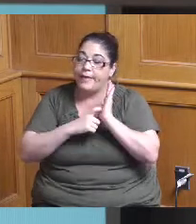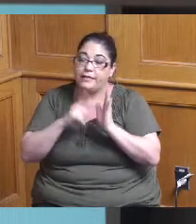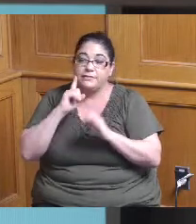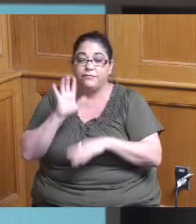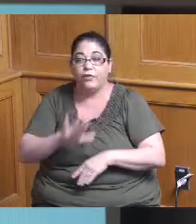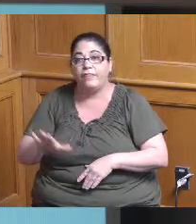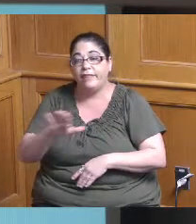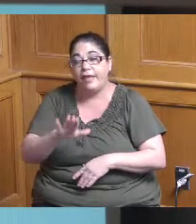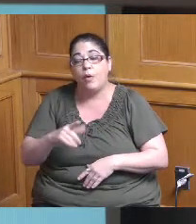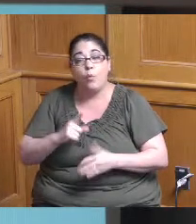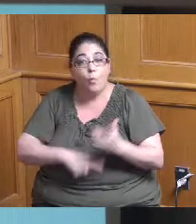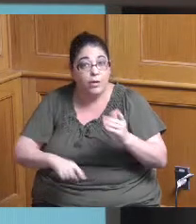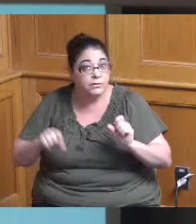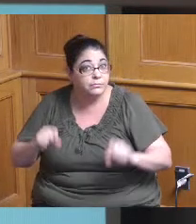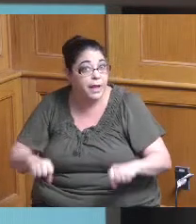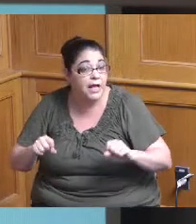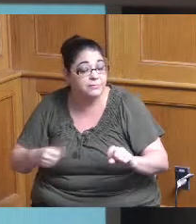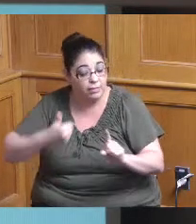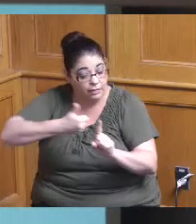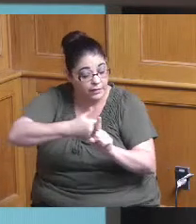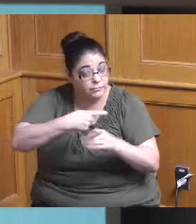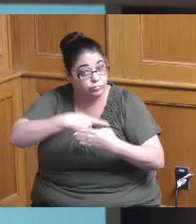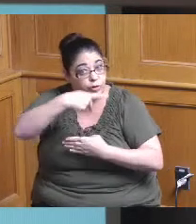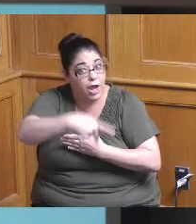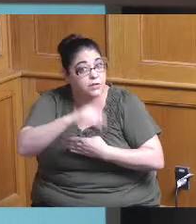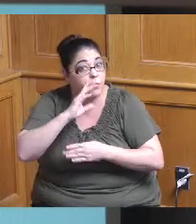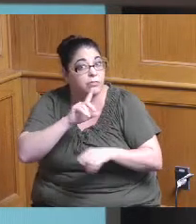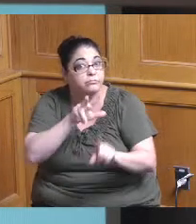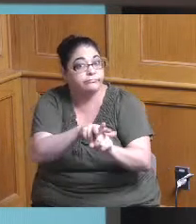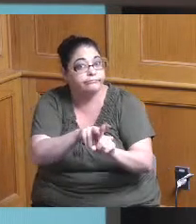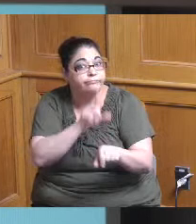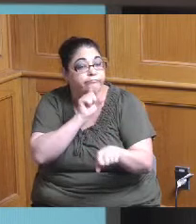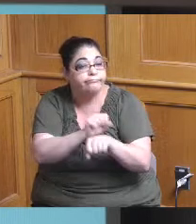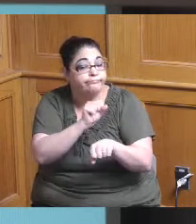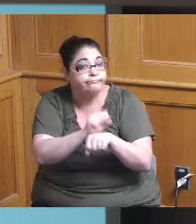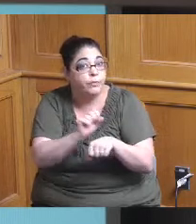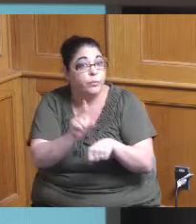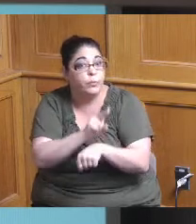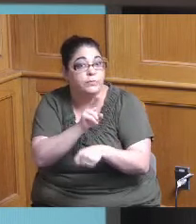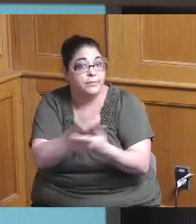what's the likelihood that the project will be implemented are there current initiatives underway